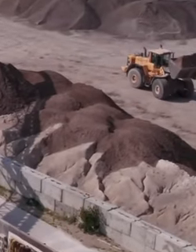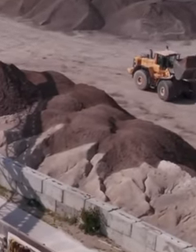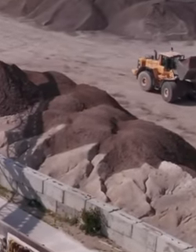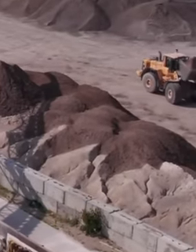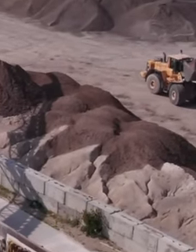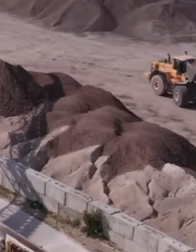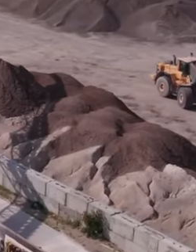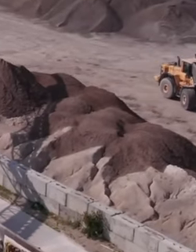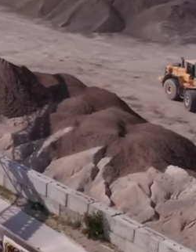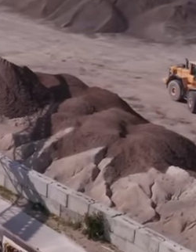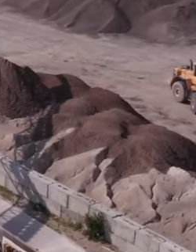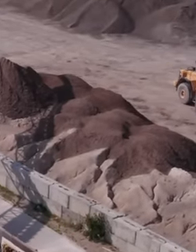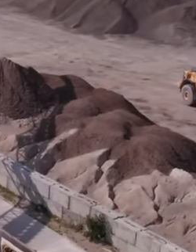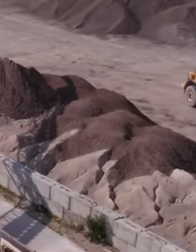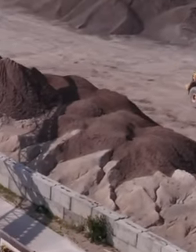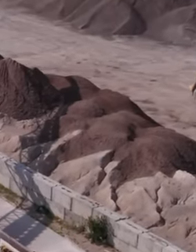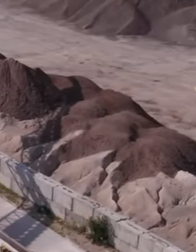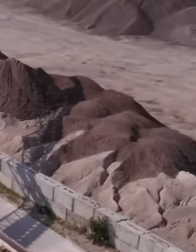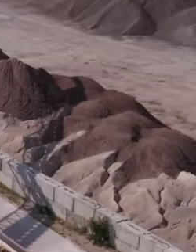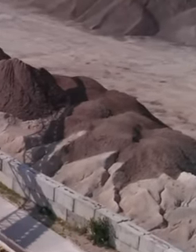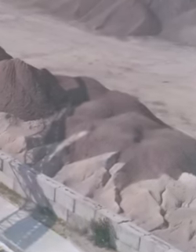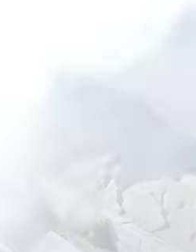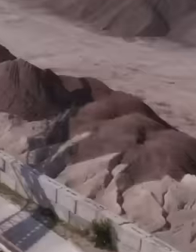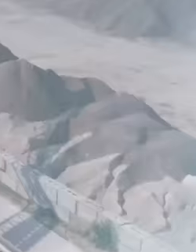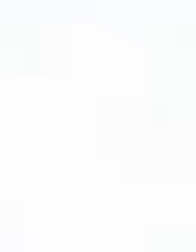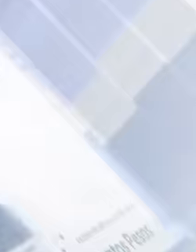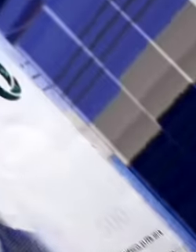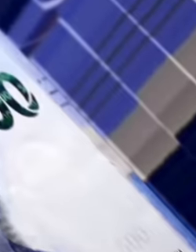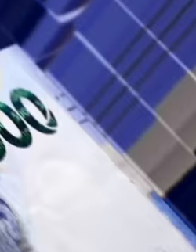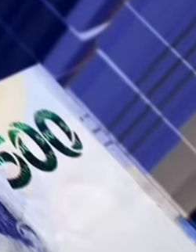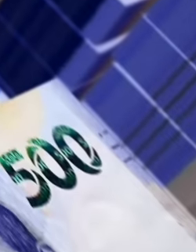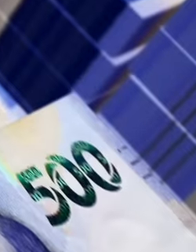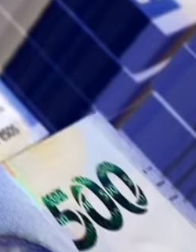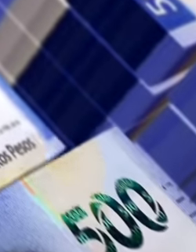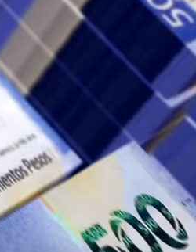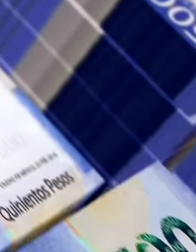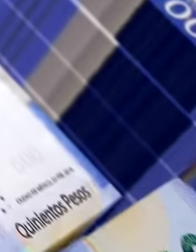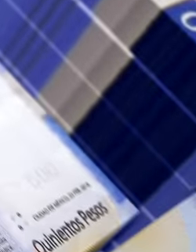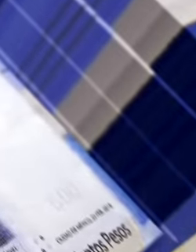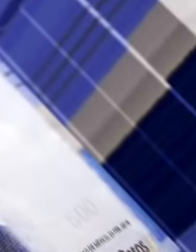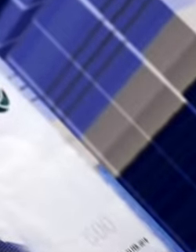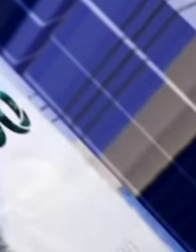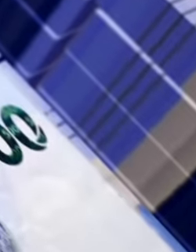blind eye, receiving large amounts of money in exchange for the business continuing